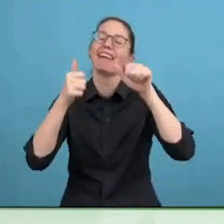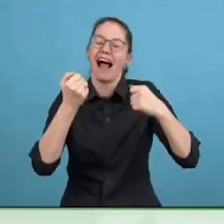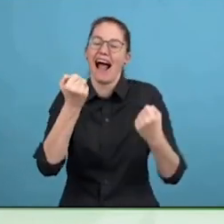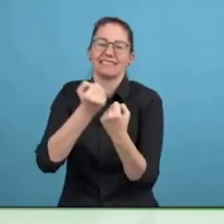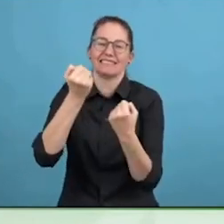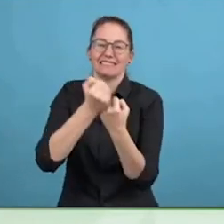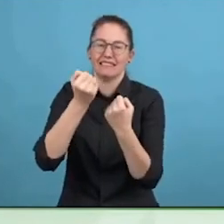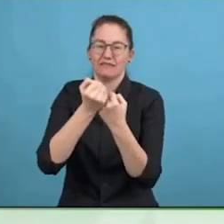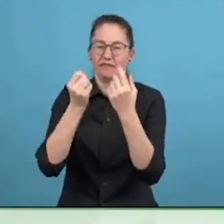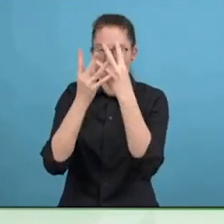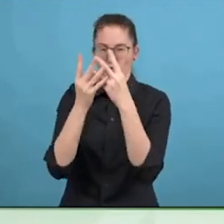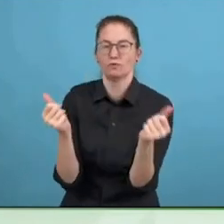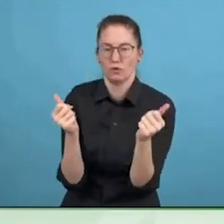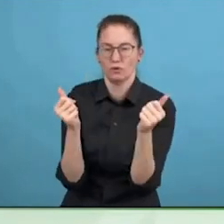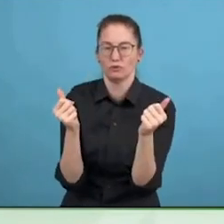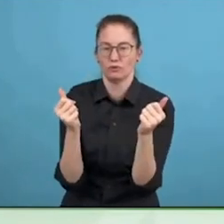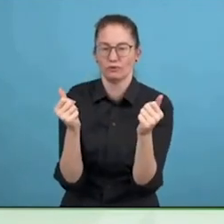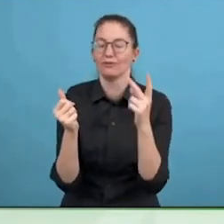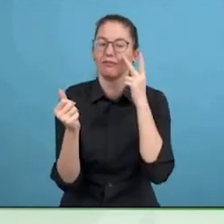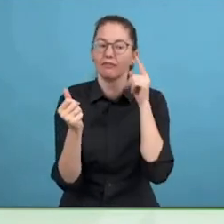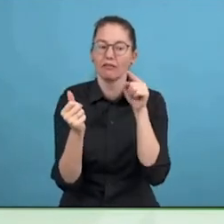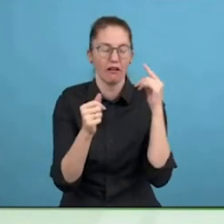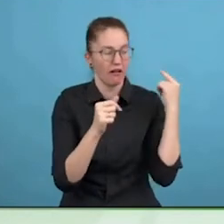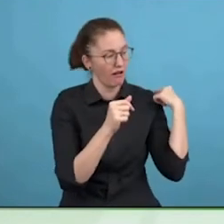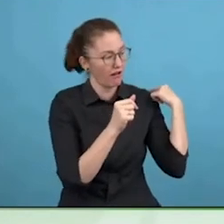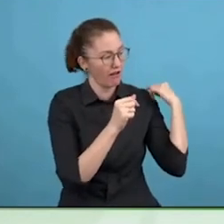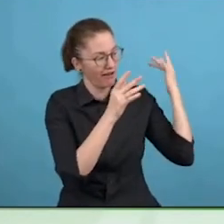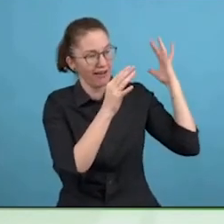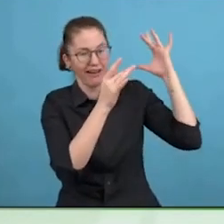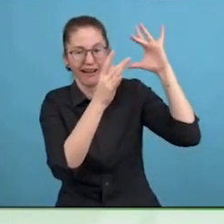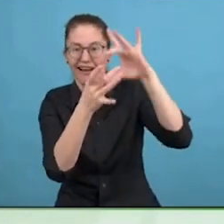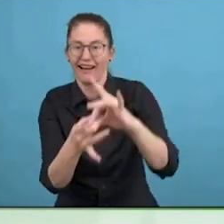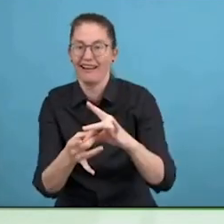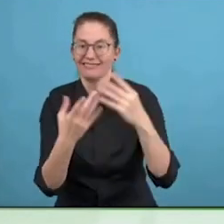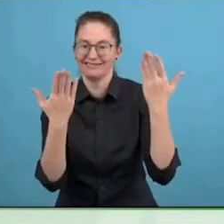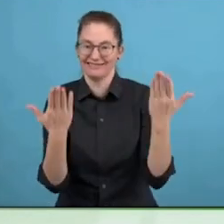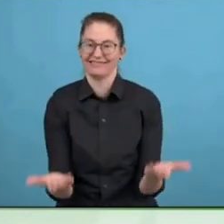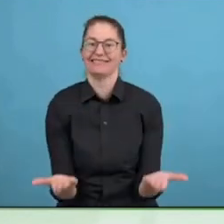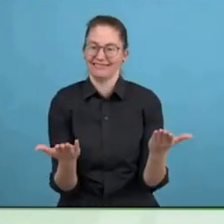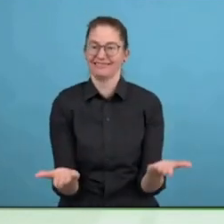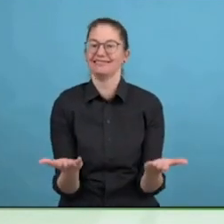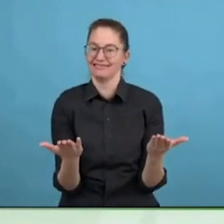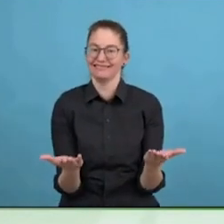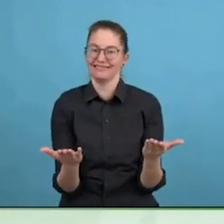Huge, so we talk about a solution like in eyewear and designer